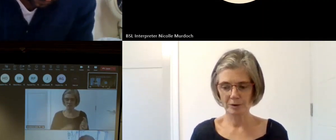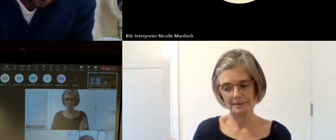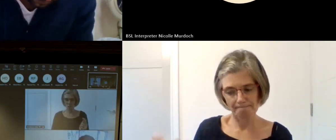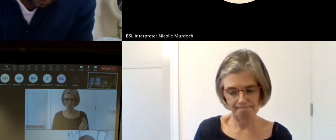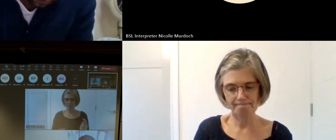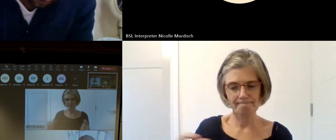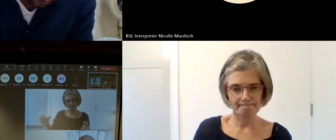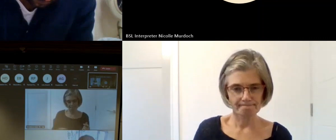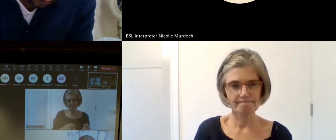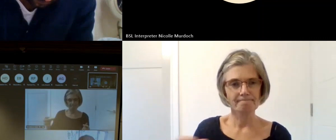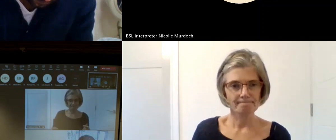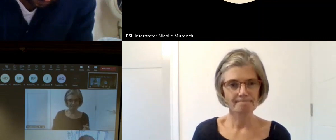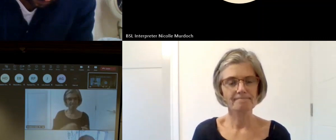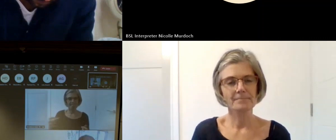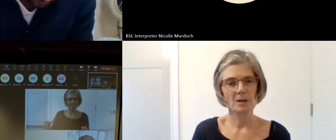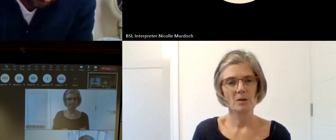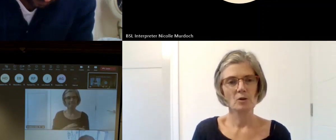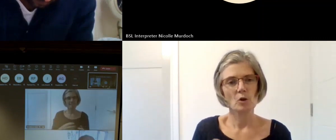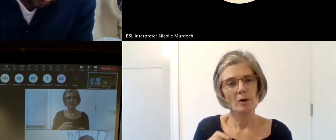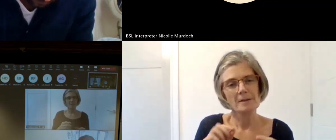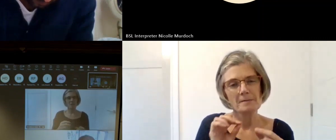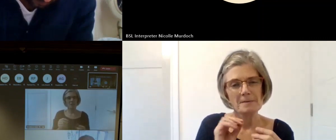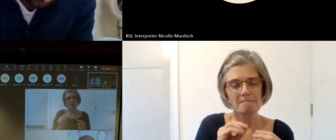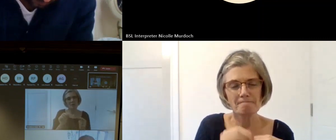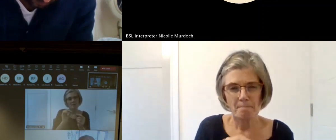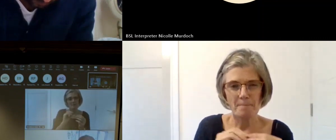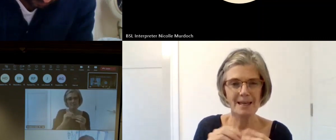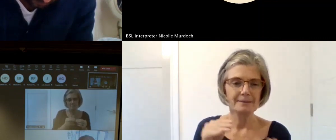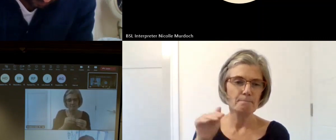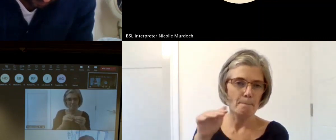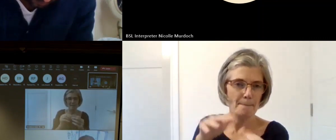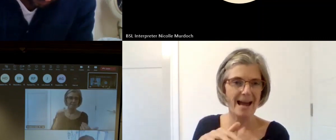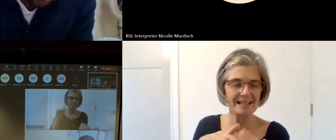and we build and tailor a for them based on the skills they want either want to learn or